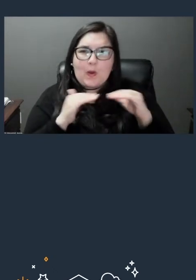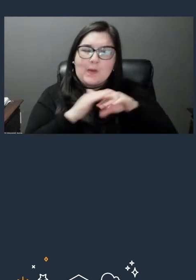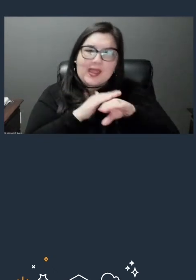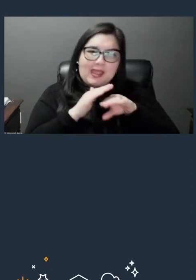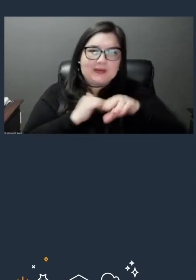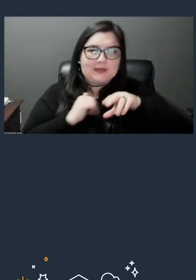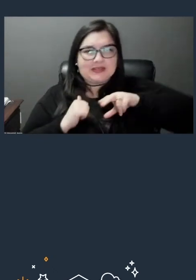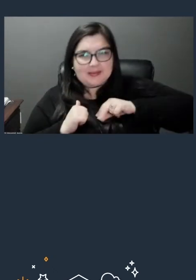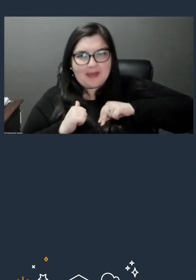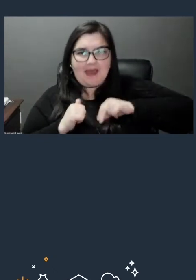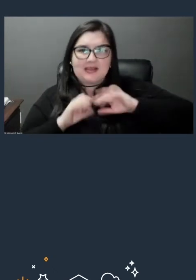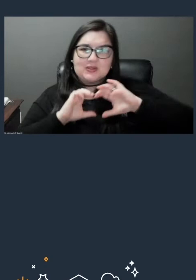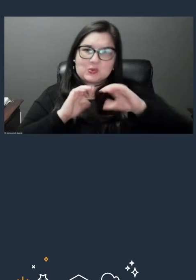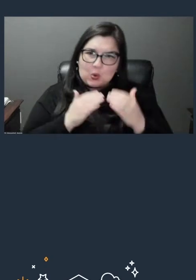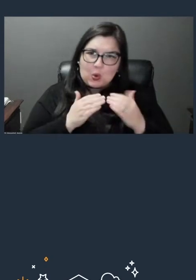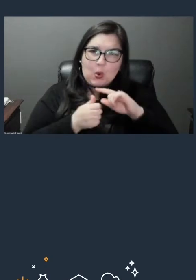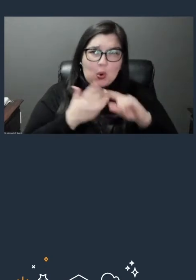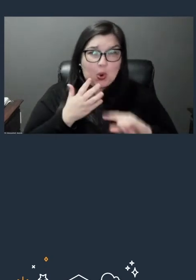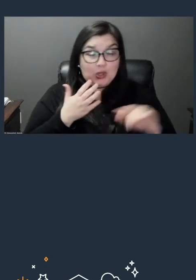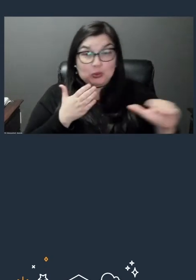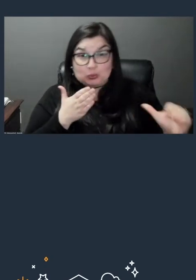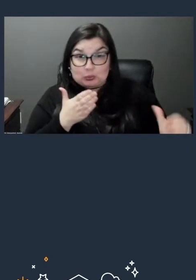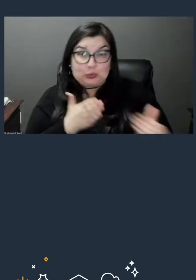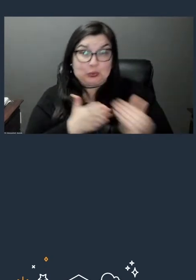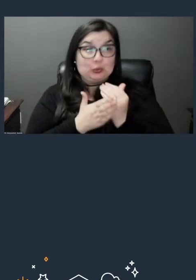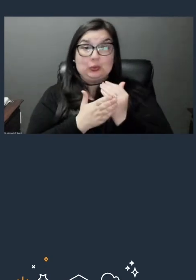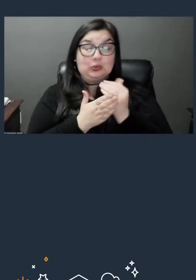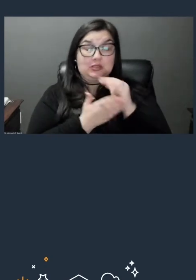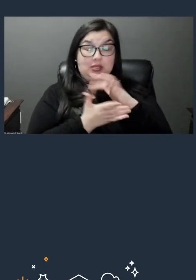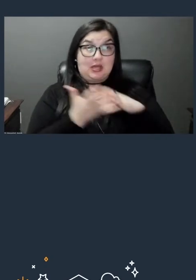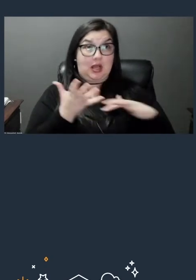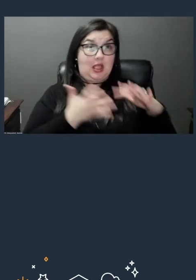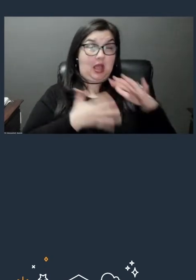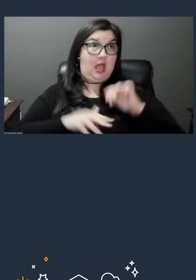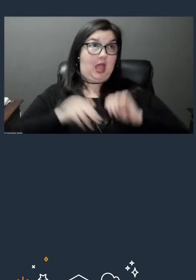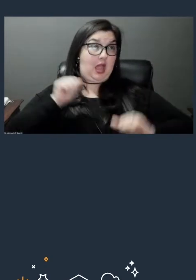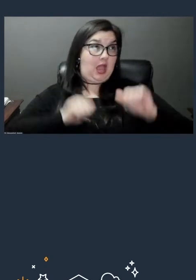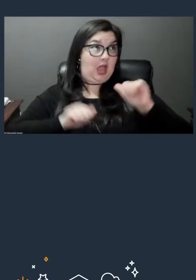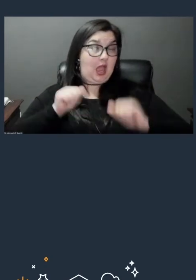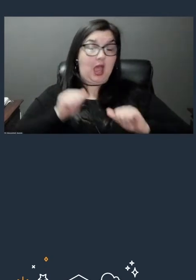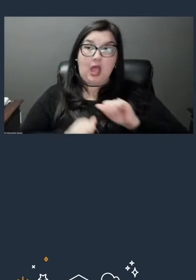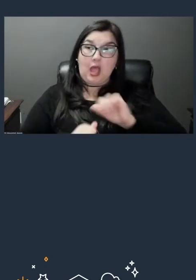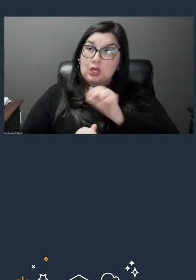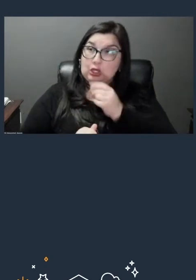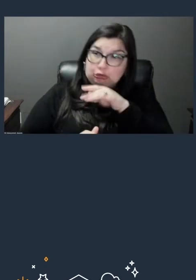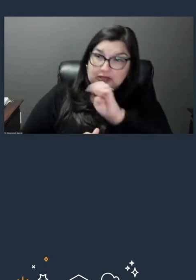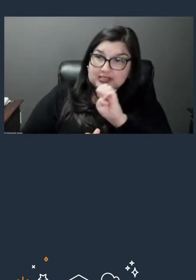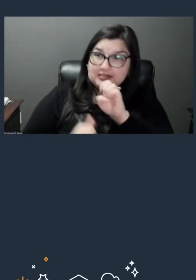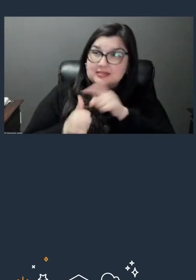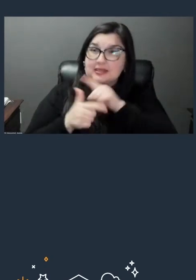you're totally new to the cloud, you know, Christie, Fathima, Steve, where would you start?